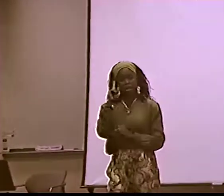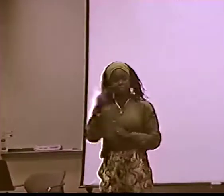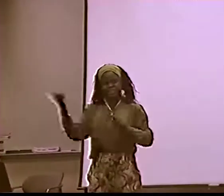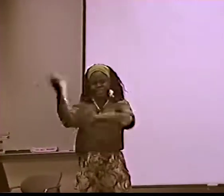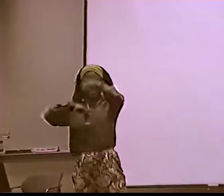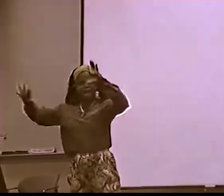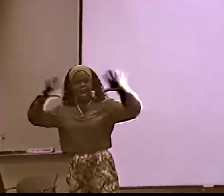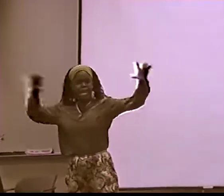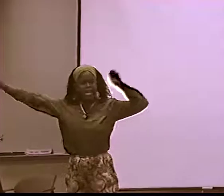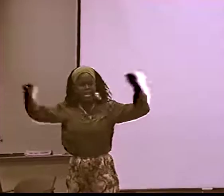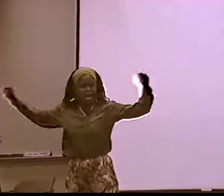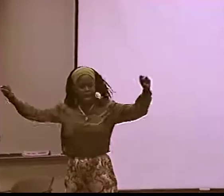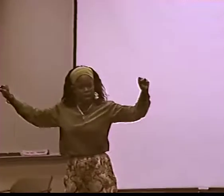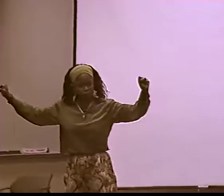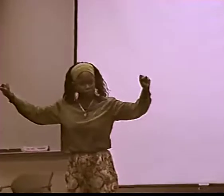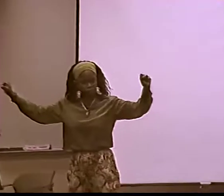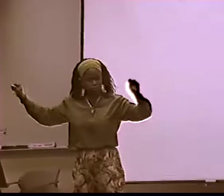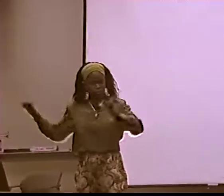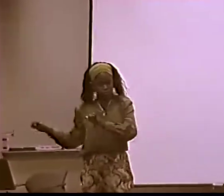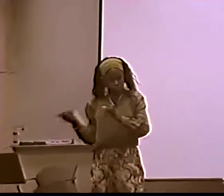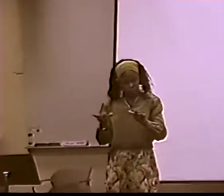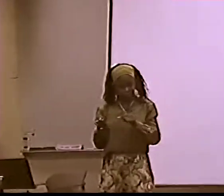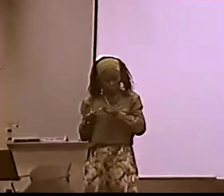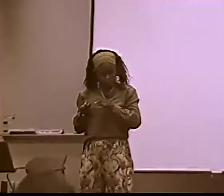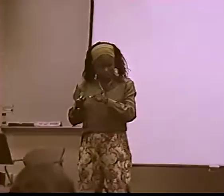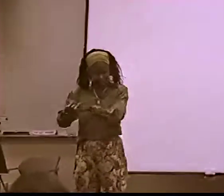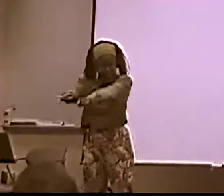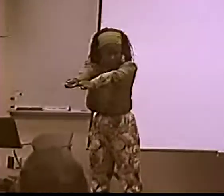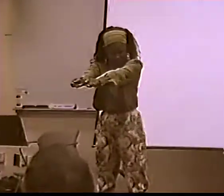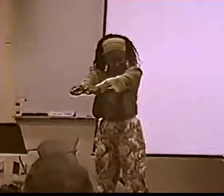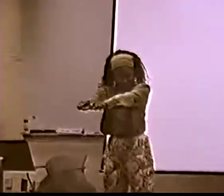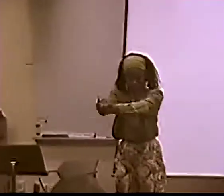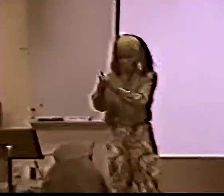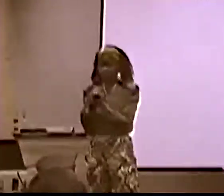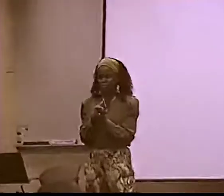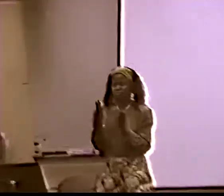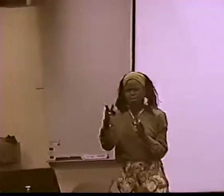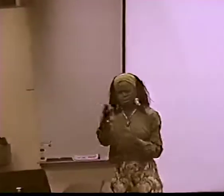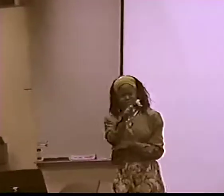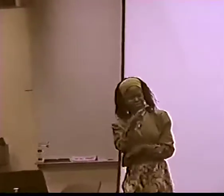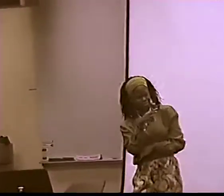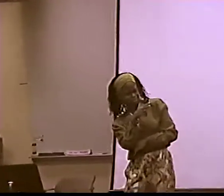OK, FOR EXAMPLE, IF A BLACK ... PERSON WENT AND TALKED QUITE LOUD,